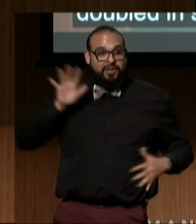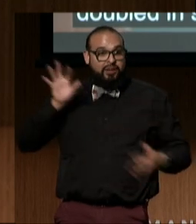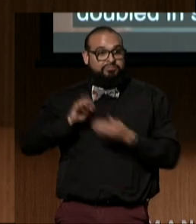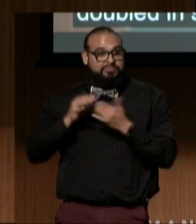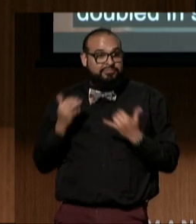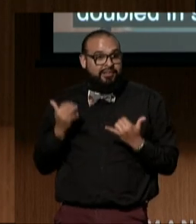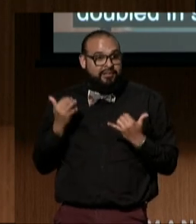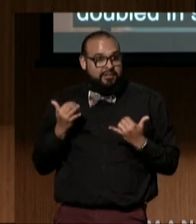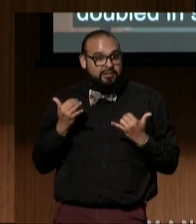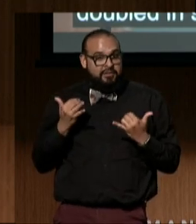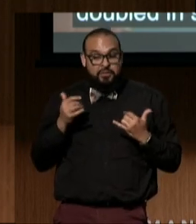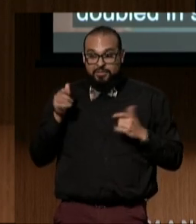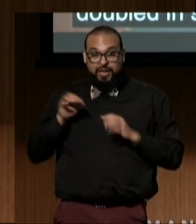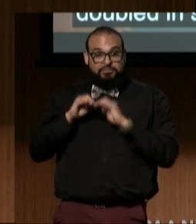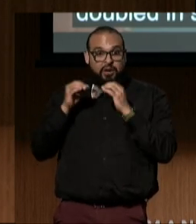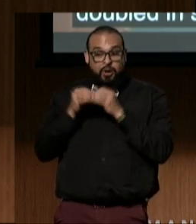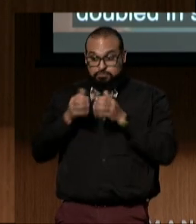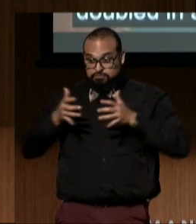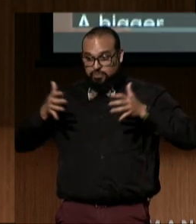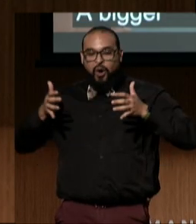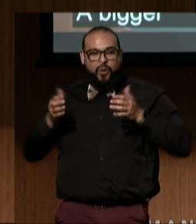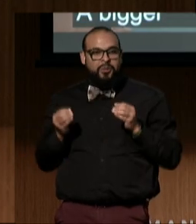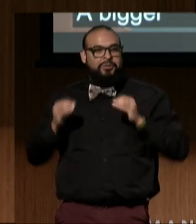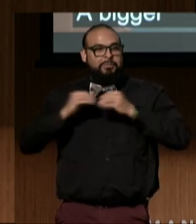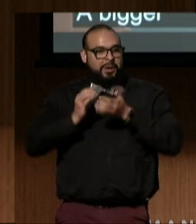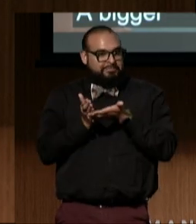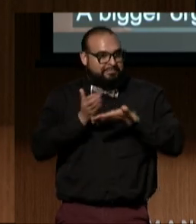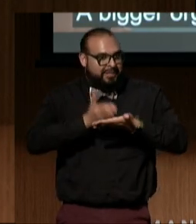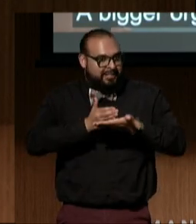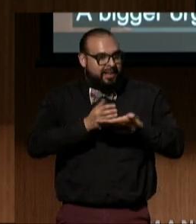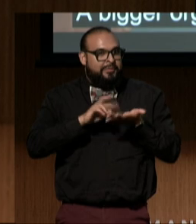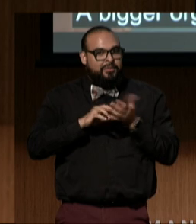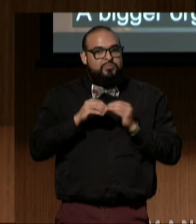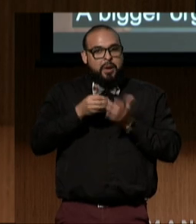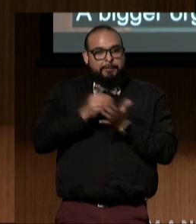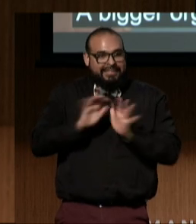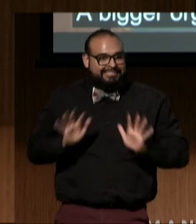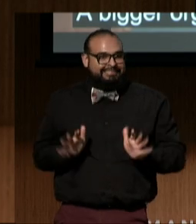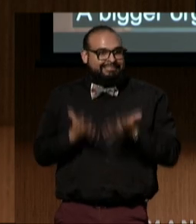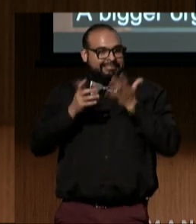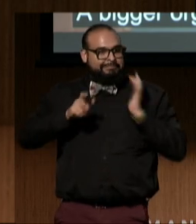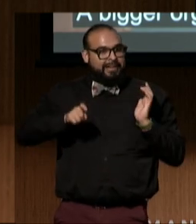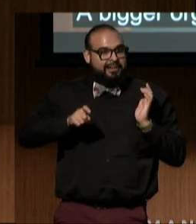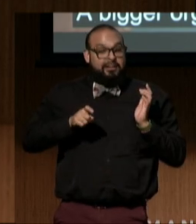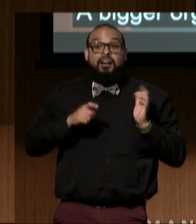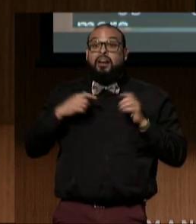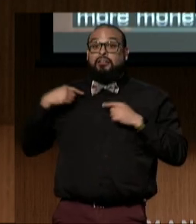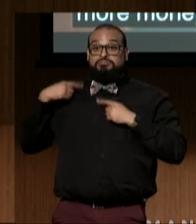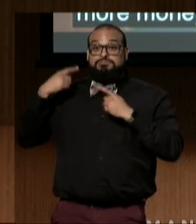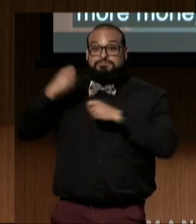A bigger organization means a bigger budget and a lot more money to raise. And over the years, Susan has been